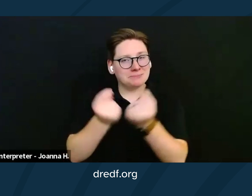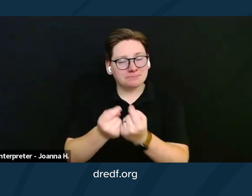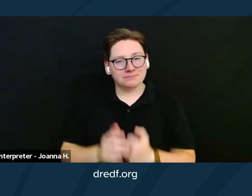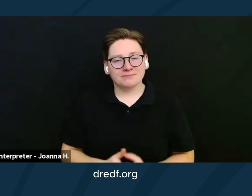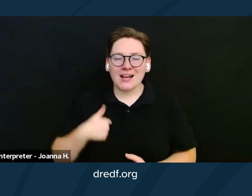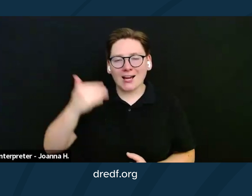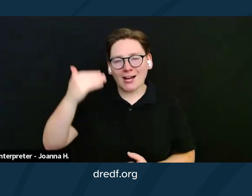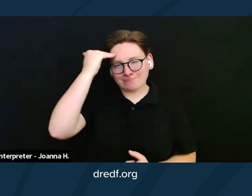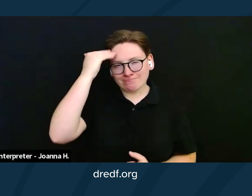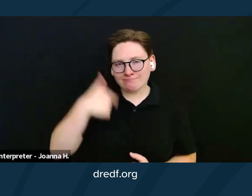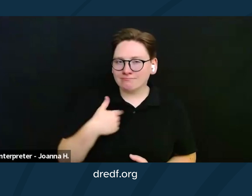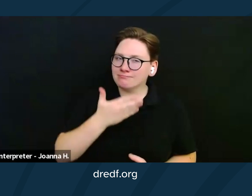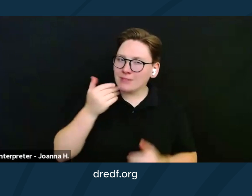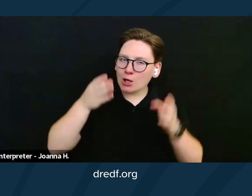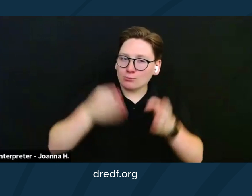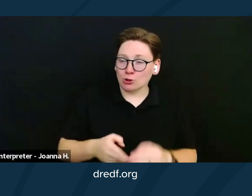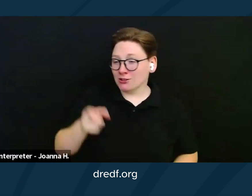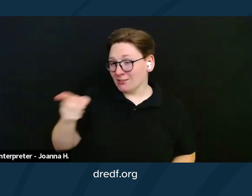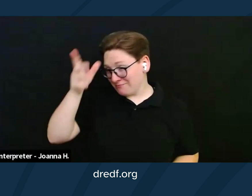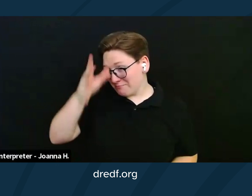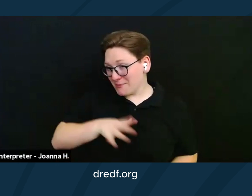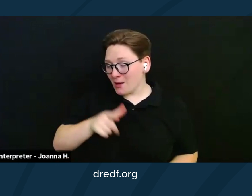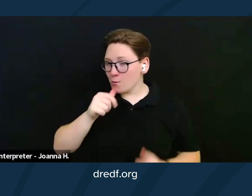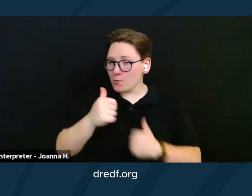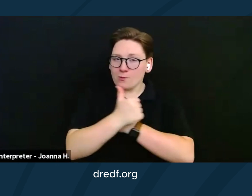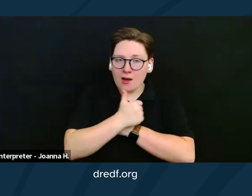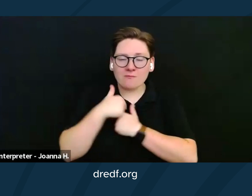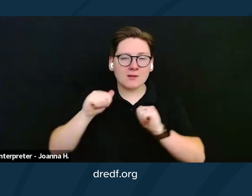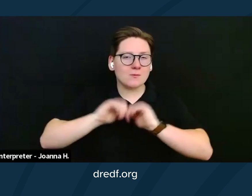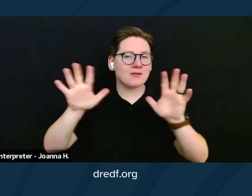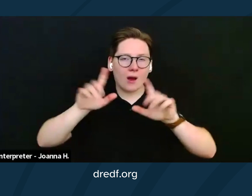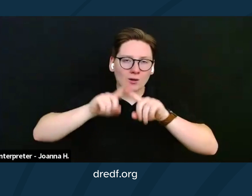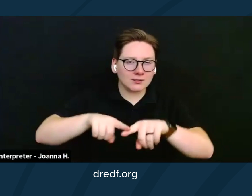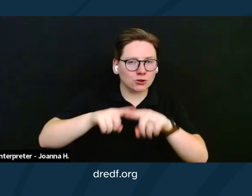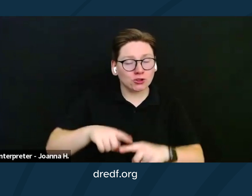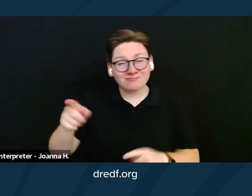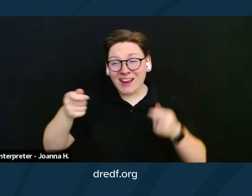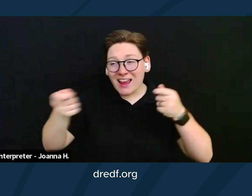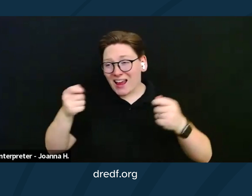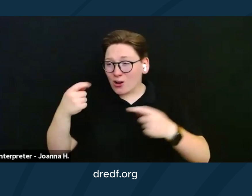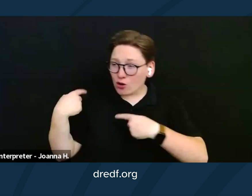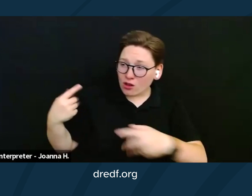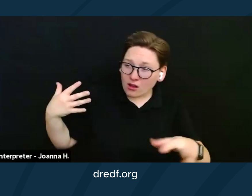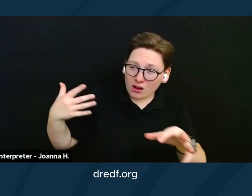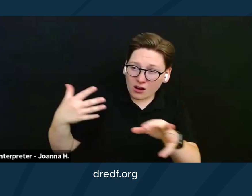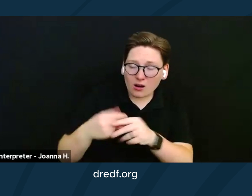because of this man who has loved me unconditionally. He has handled all of this with such incredible grace